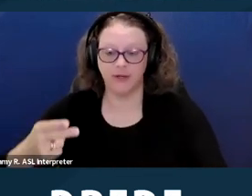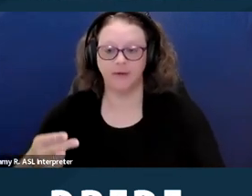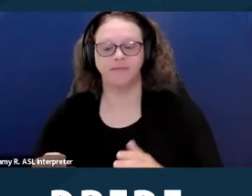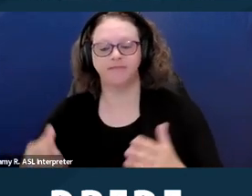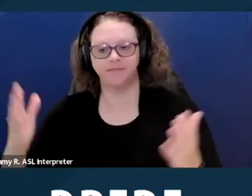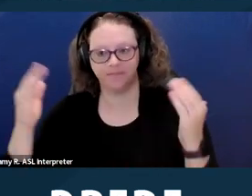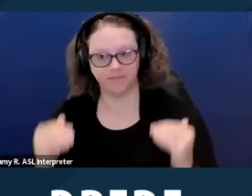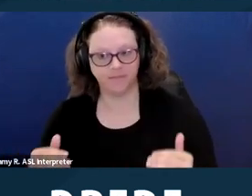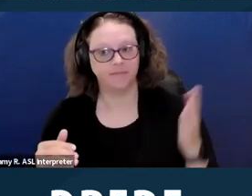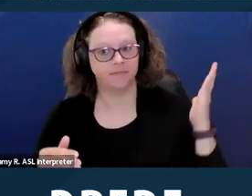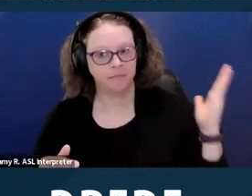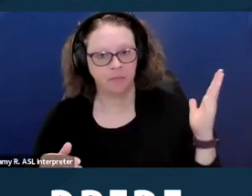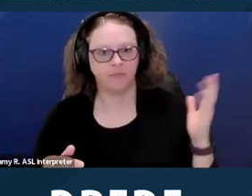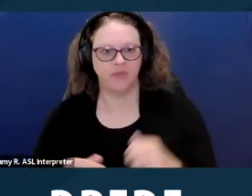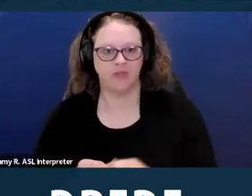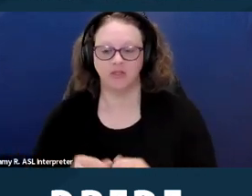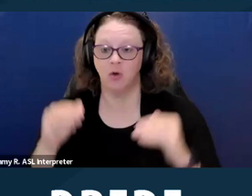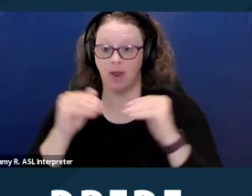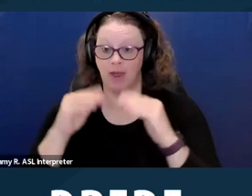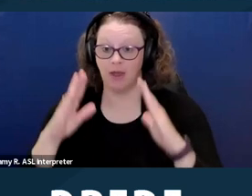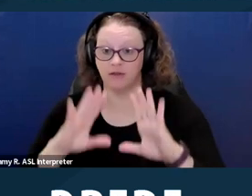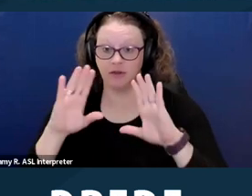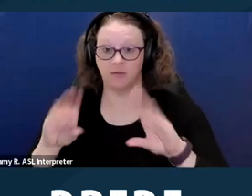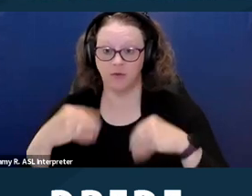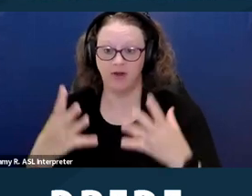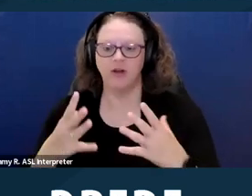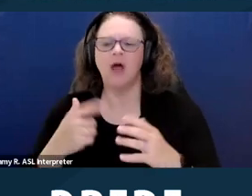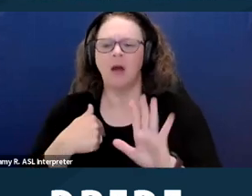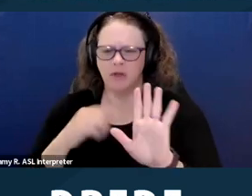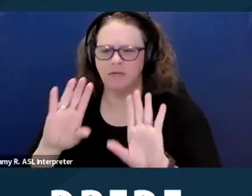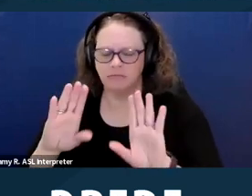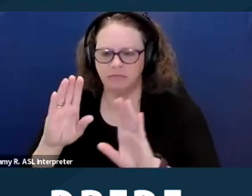So yes, housing providers and I'm sorry, I'm gonna give a second for people to review this slide.